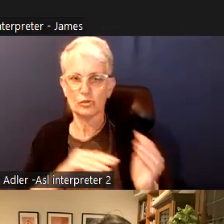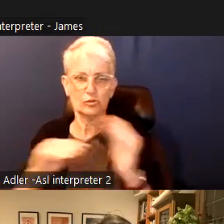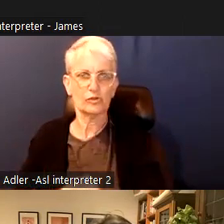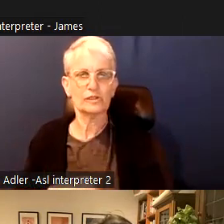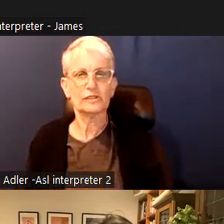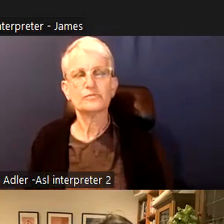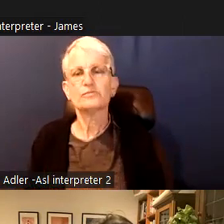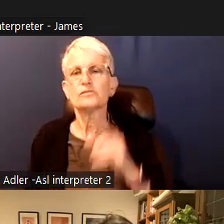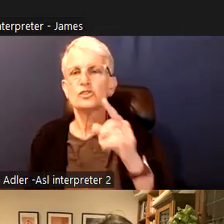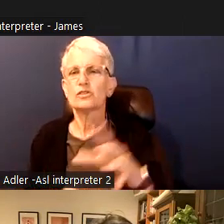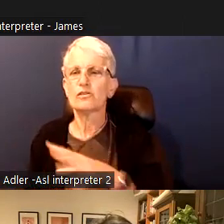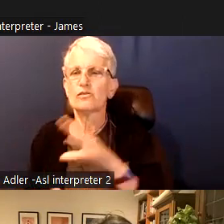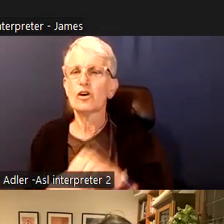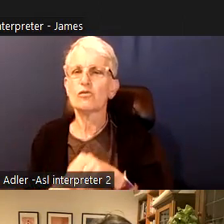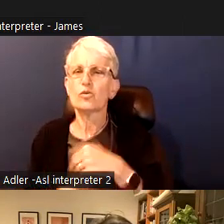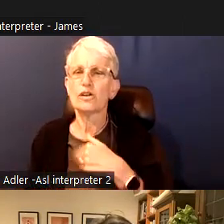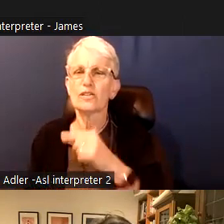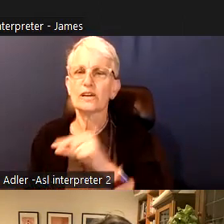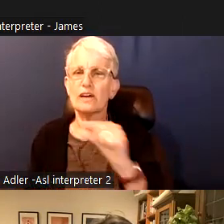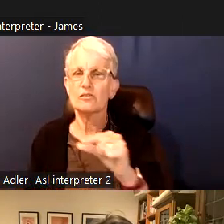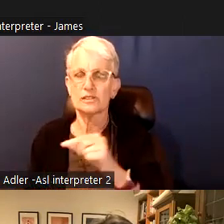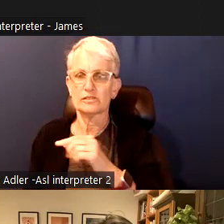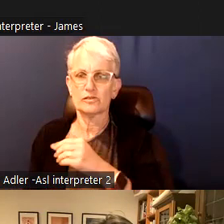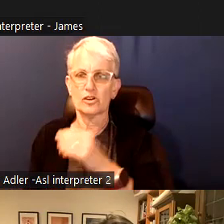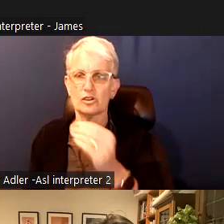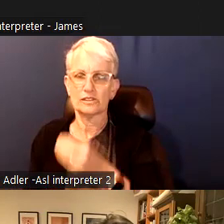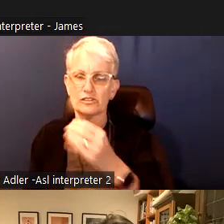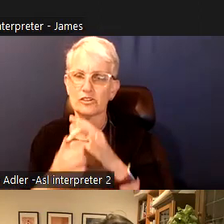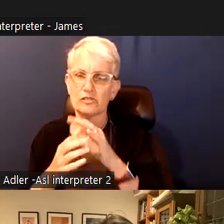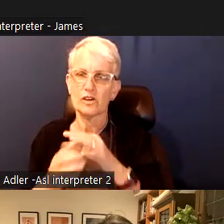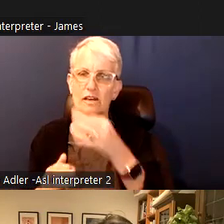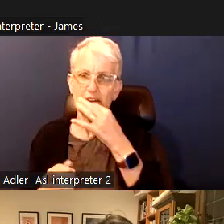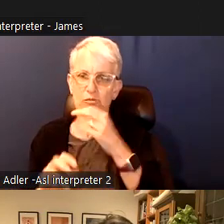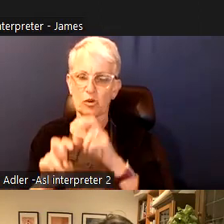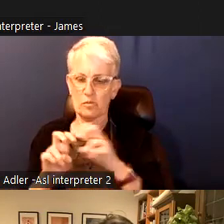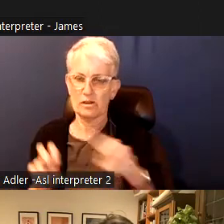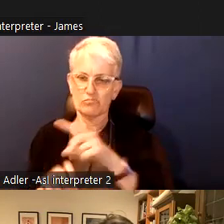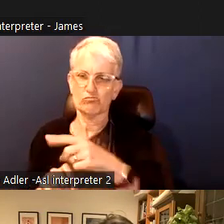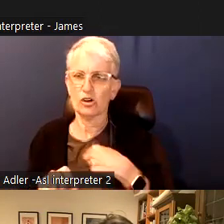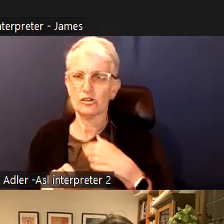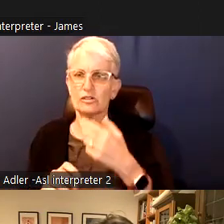And the next slide as you dive deeper here is some questions for you to consider as you